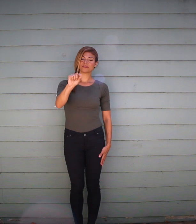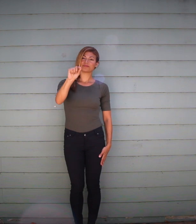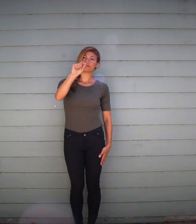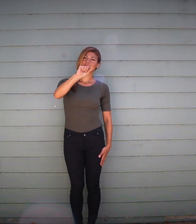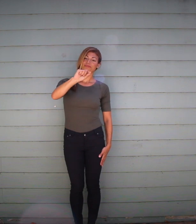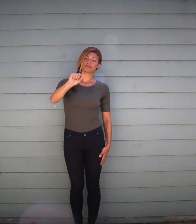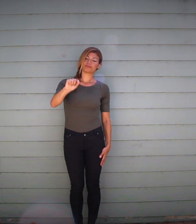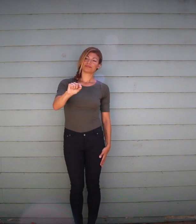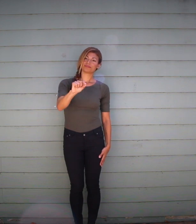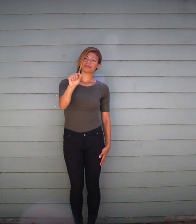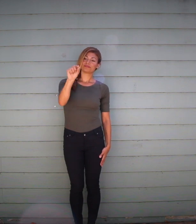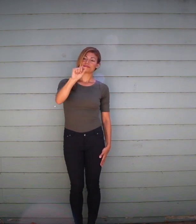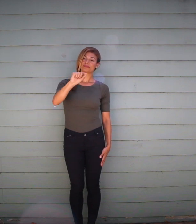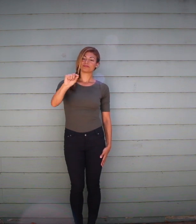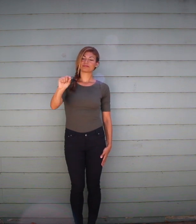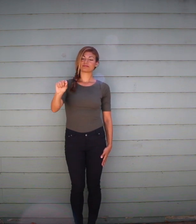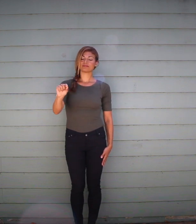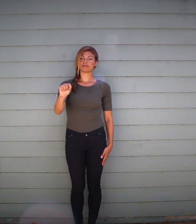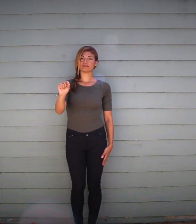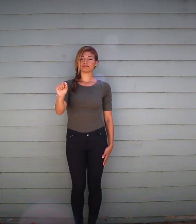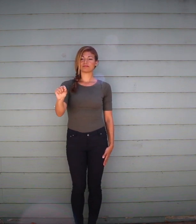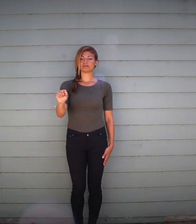Now, let's expand that gesture and posture.